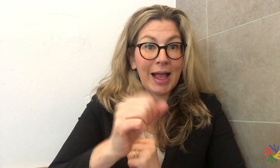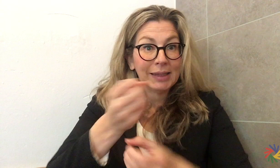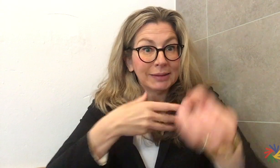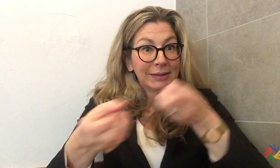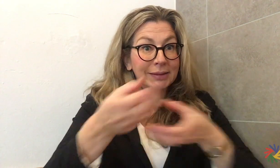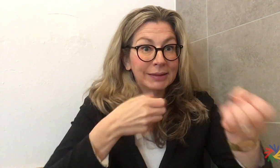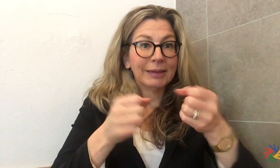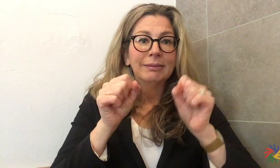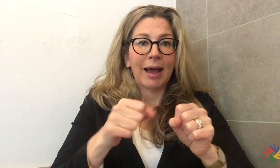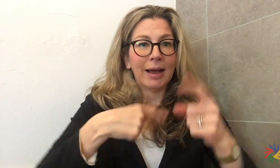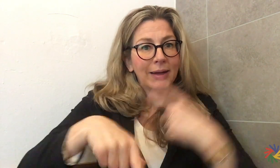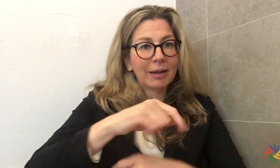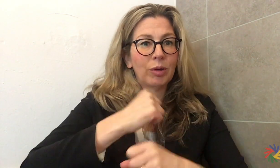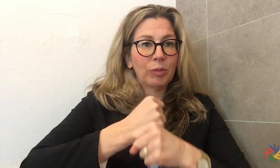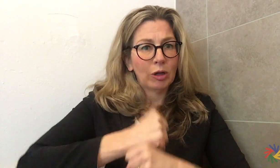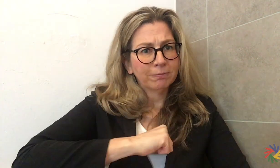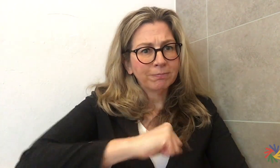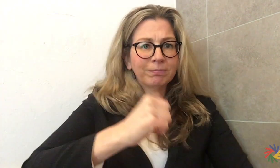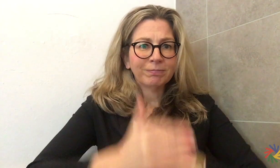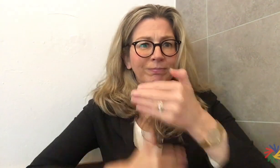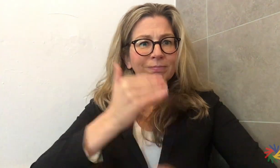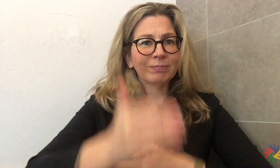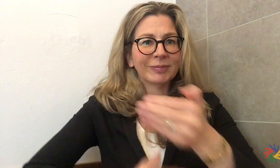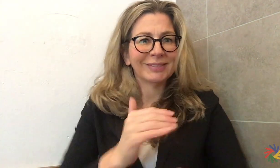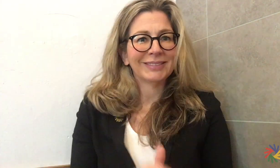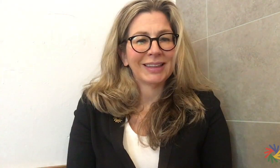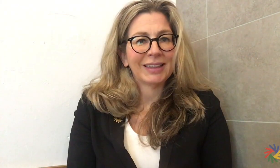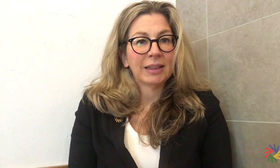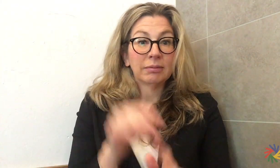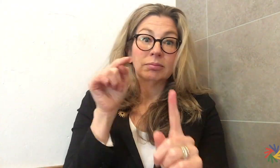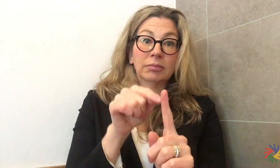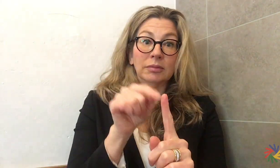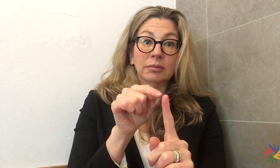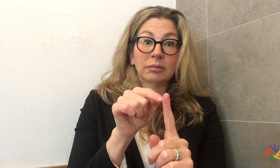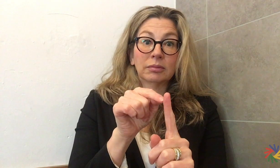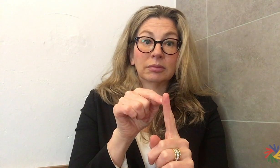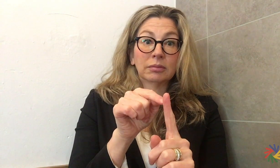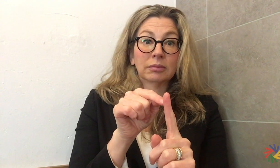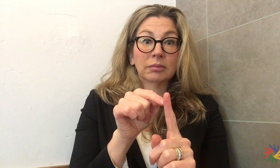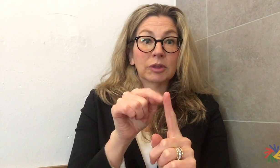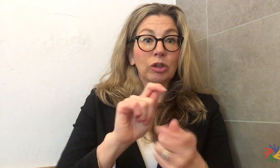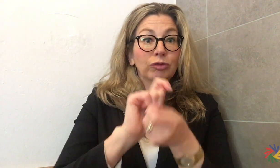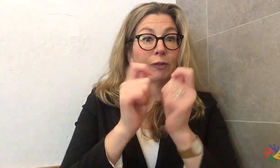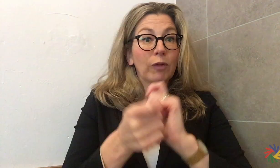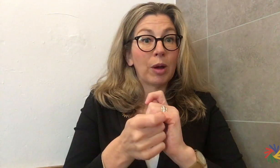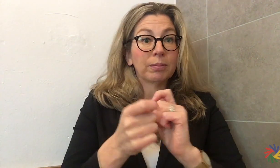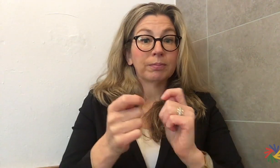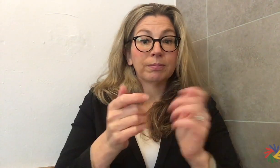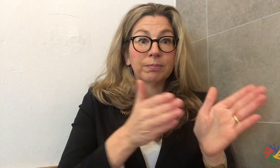and that given that we are working towards an aggressive timeframe, we also suggest that this feedback be provided sooner than later!